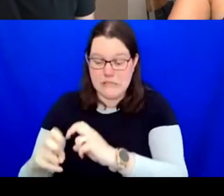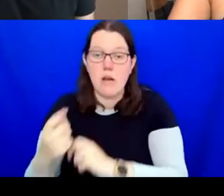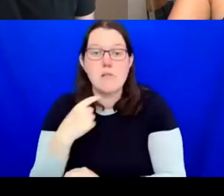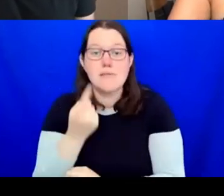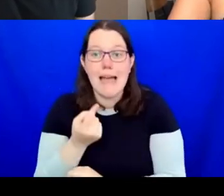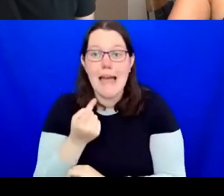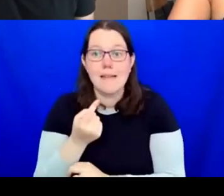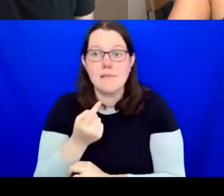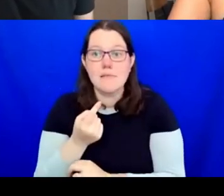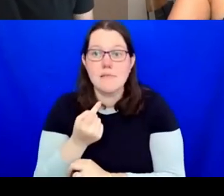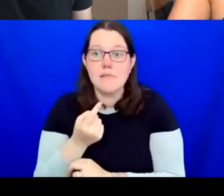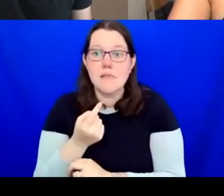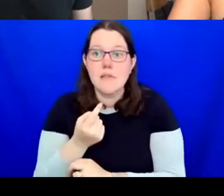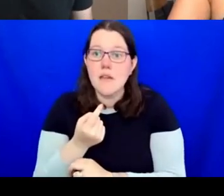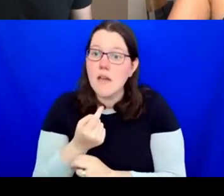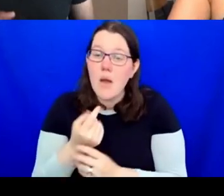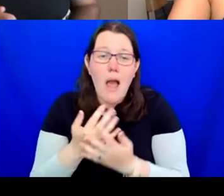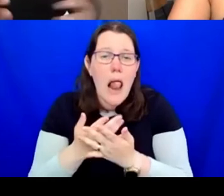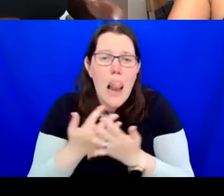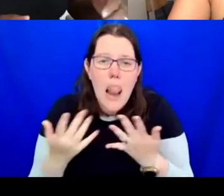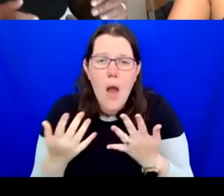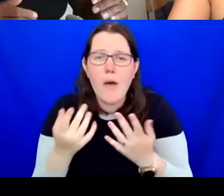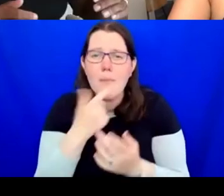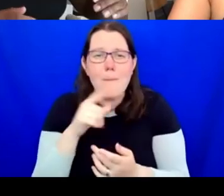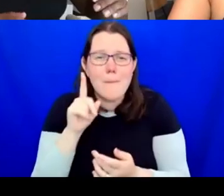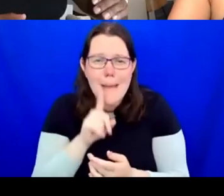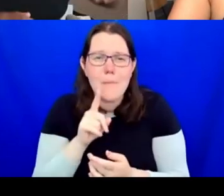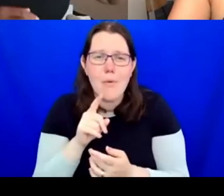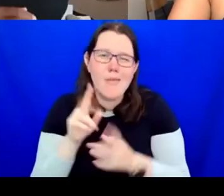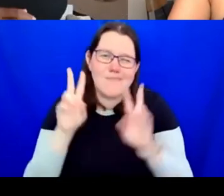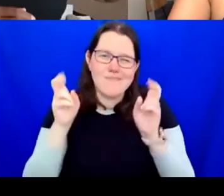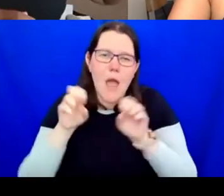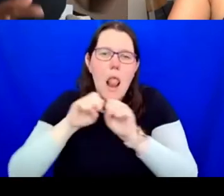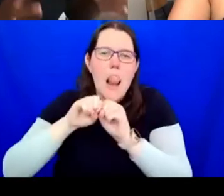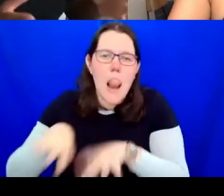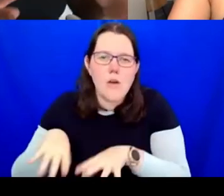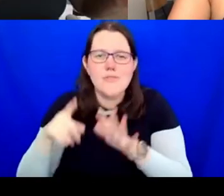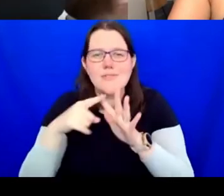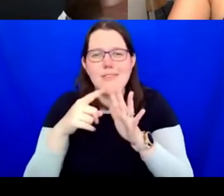"lost Einsteins". So, there were people who were clever enough but because of the way we